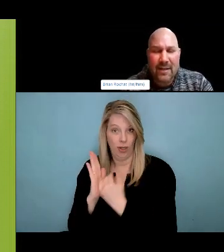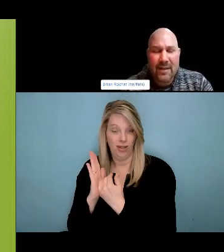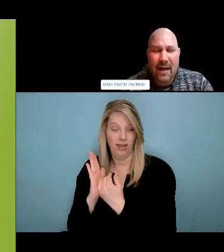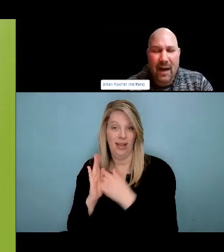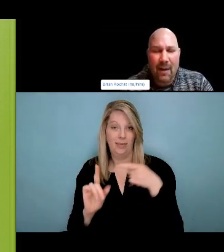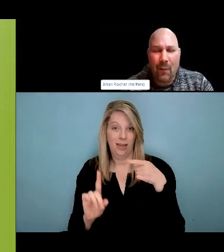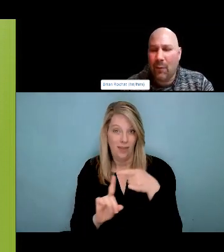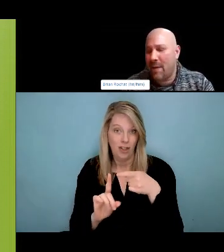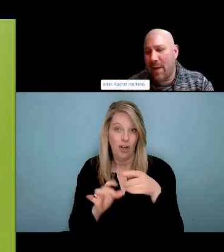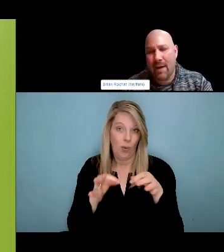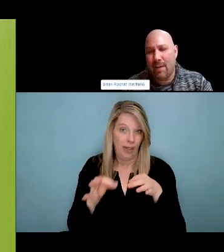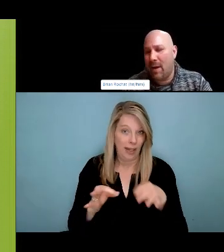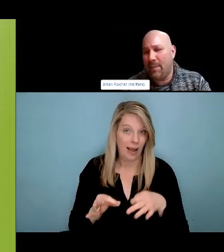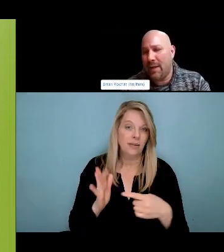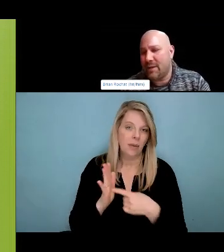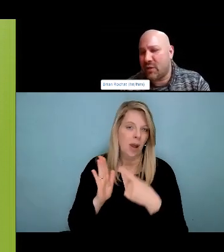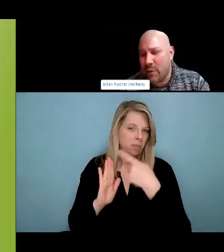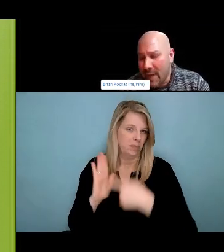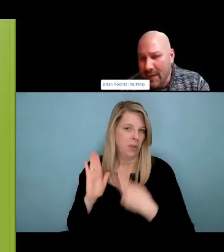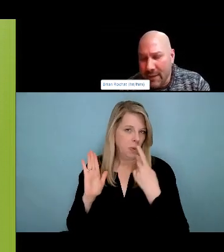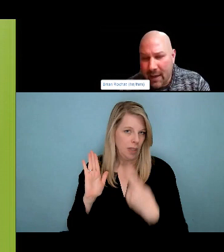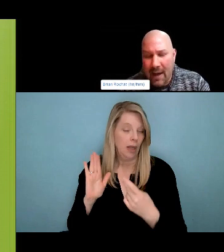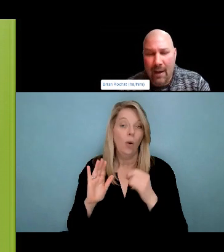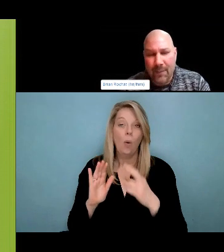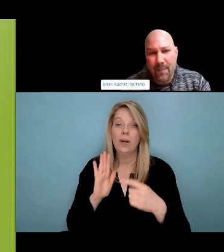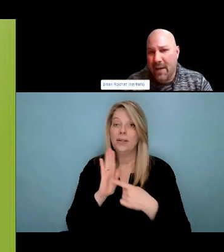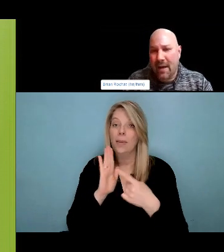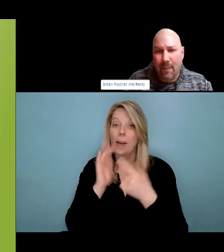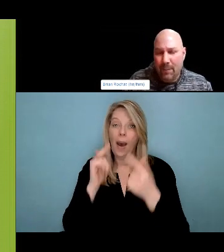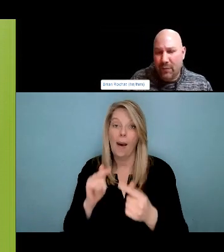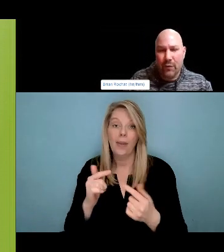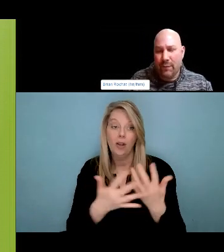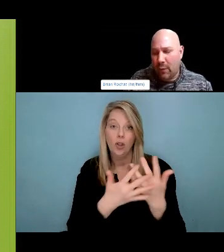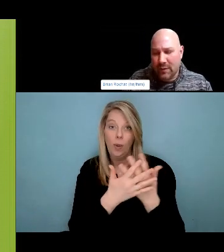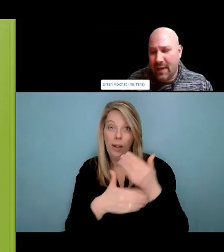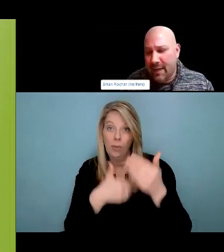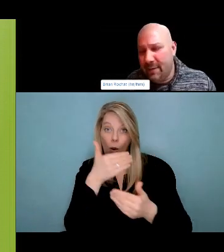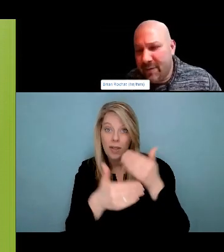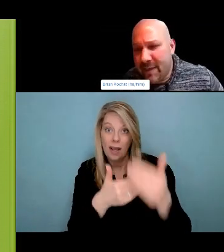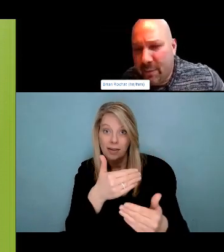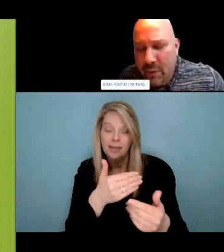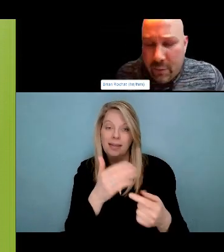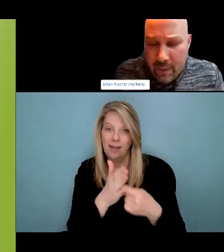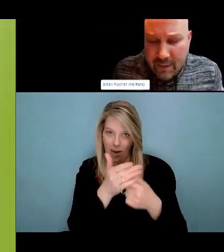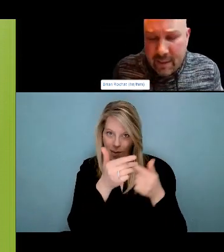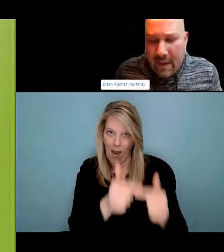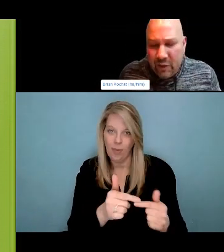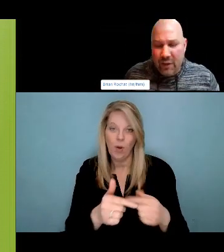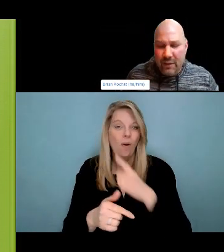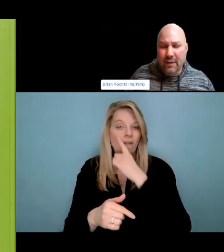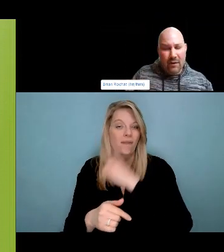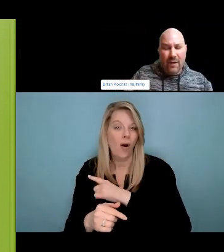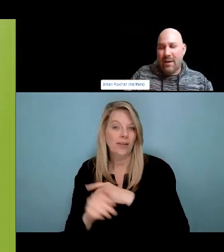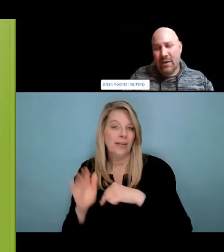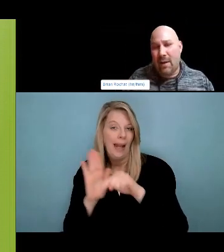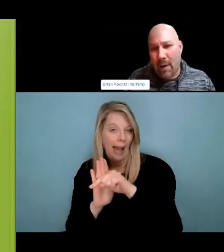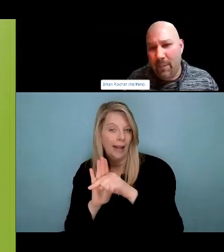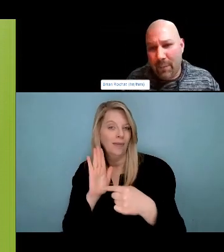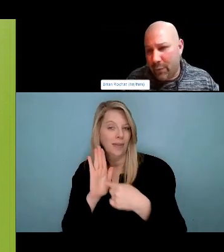where we go into spaces where people feel safer and when people feel safer. Of course we could do, potentially better work in that environment. Oh, jeez.